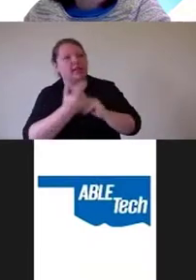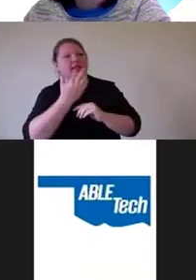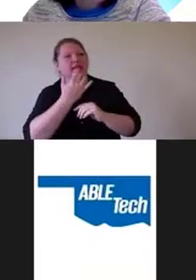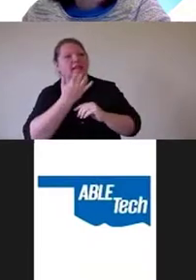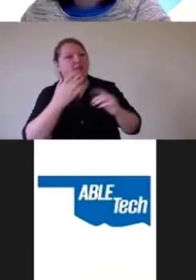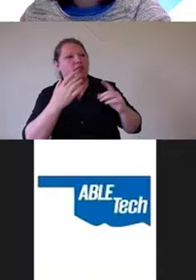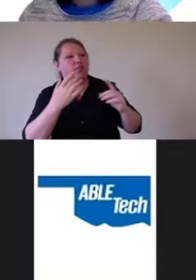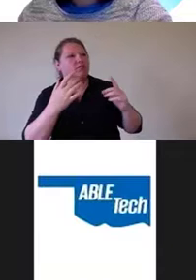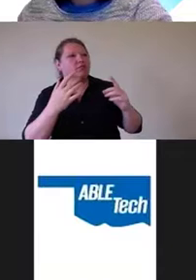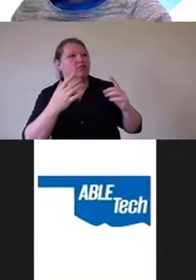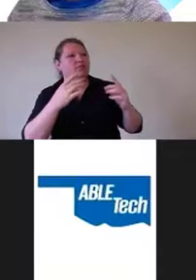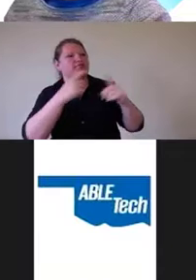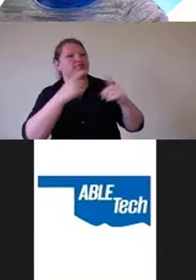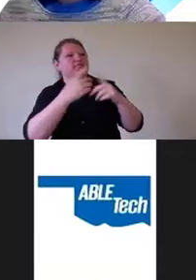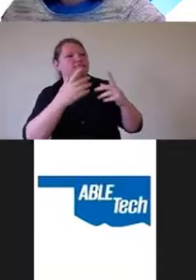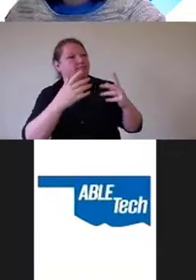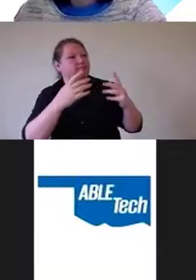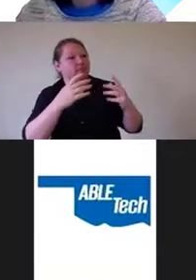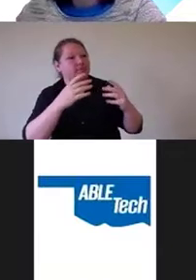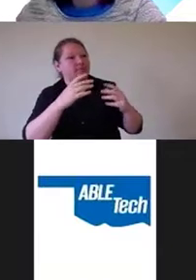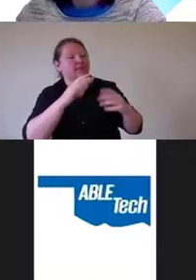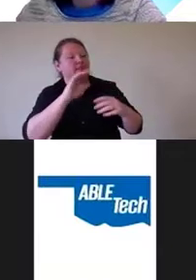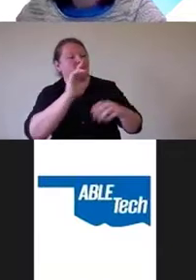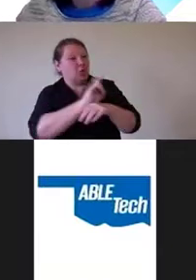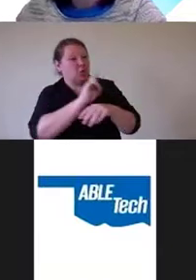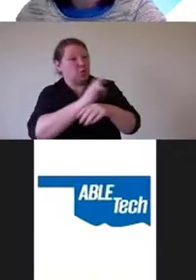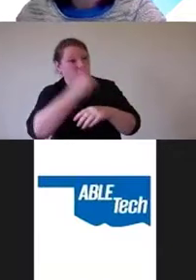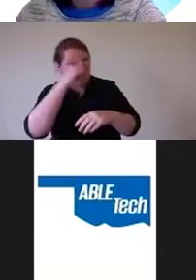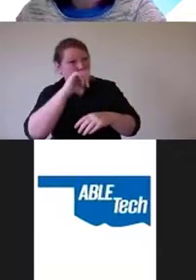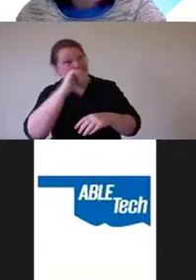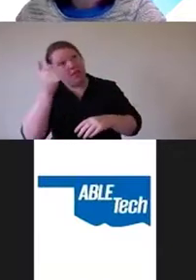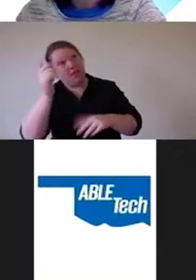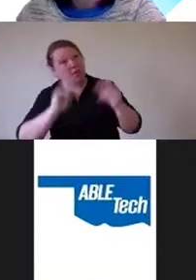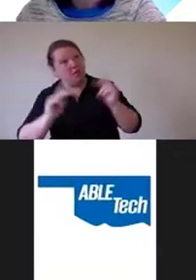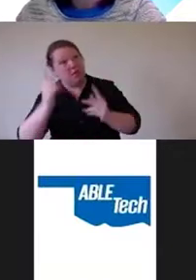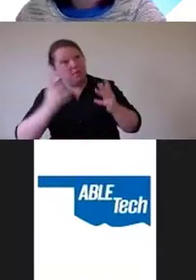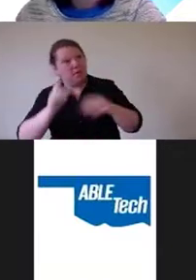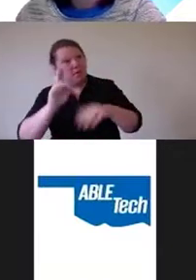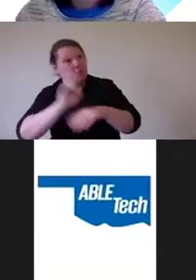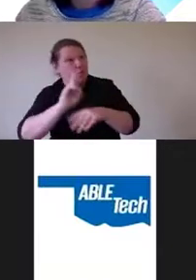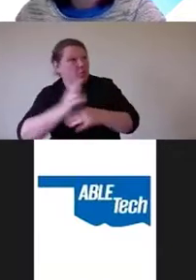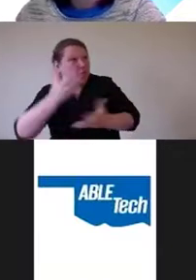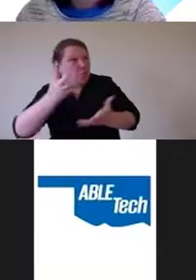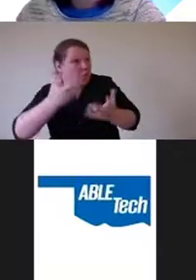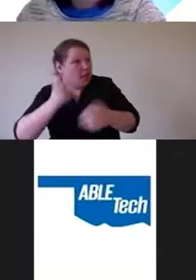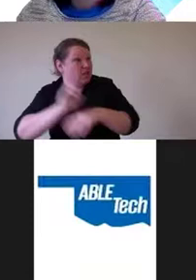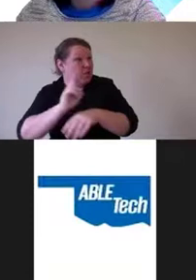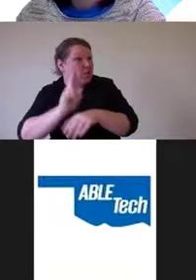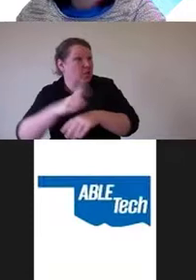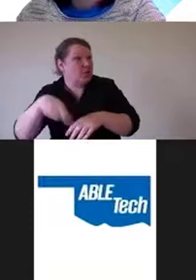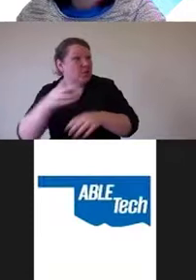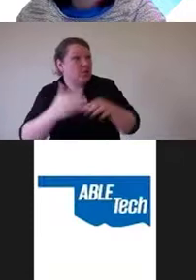offered by the overlay is useful for many others who need them might want to use them. What would be your thoughts on that?